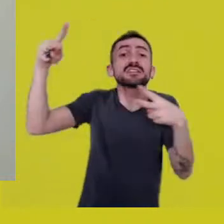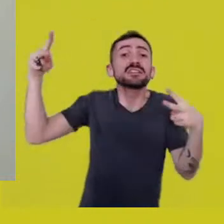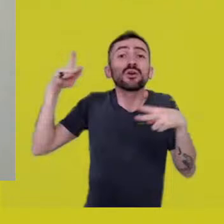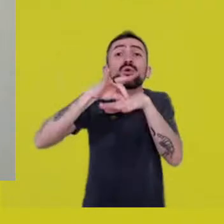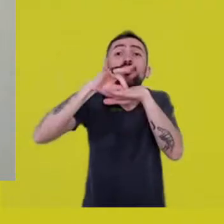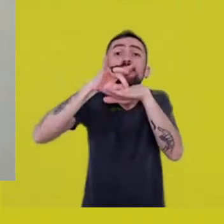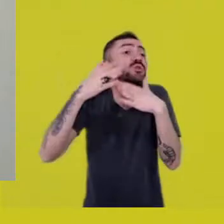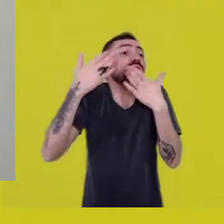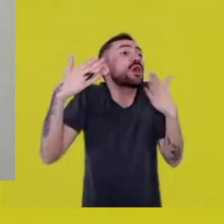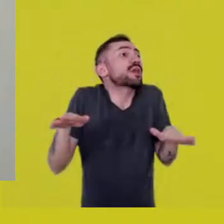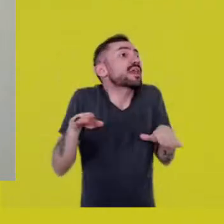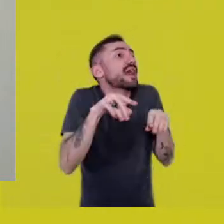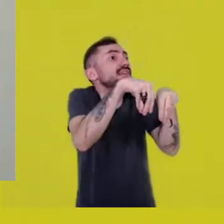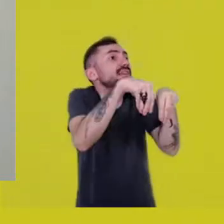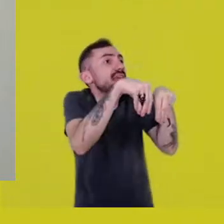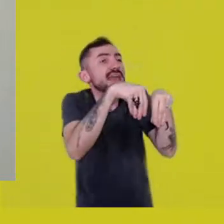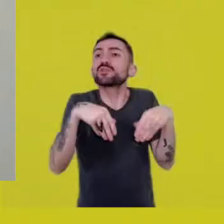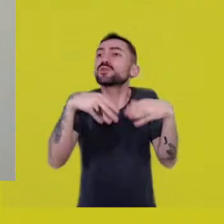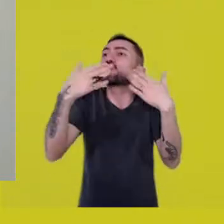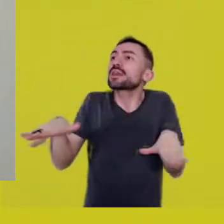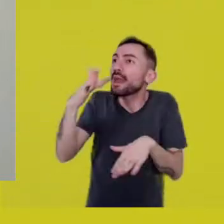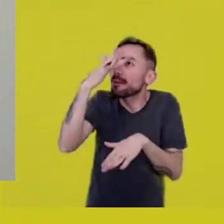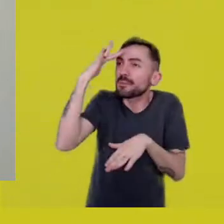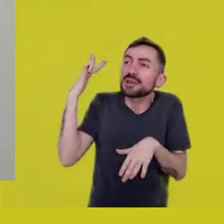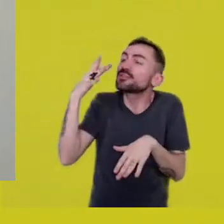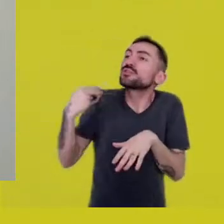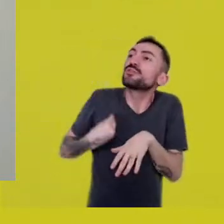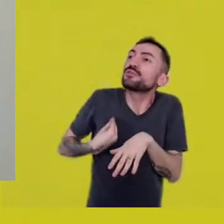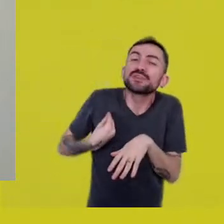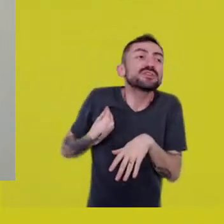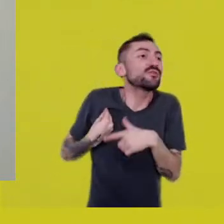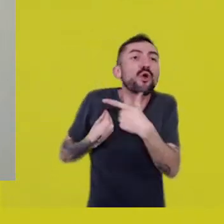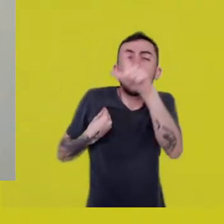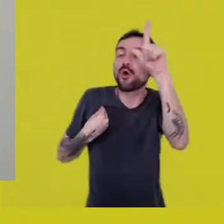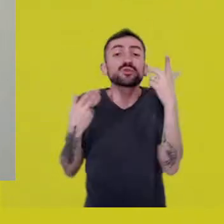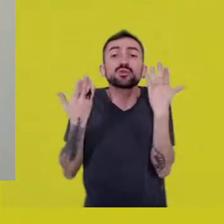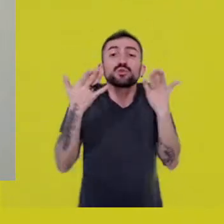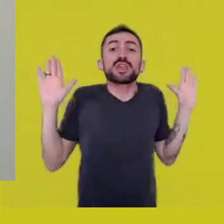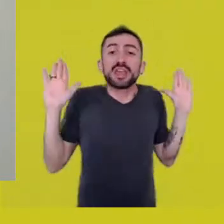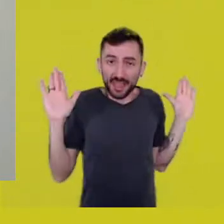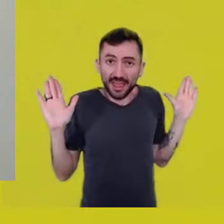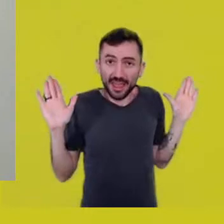with these yards, which can also be invited